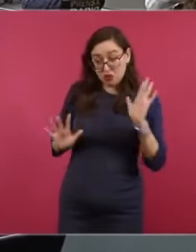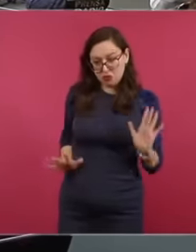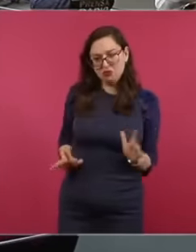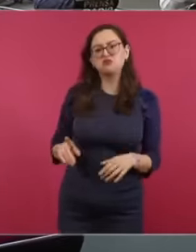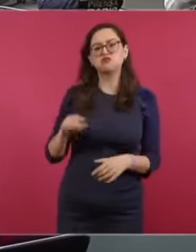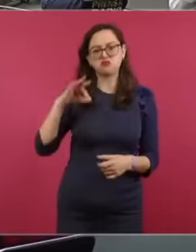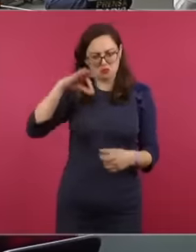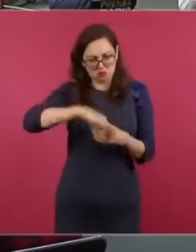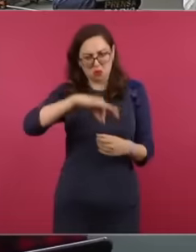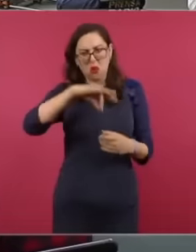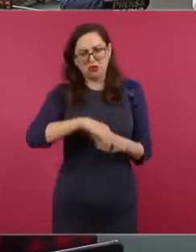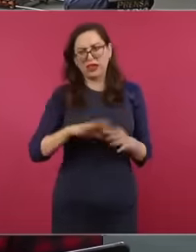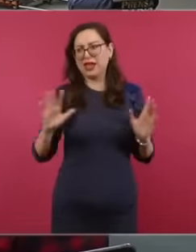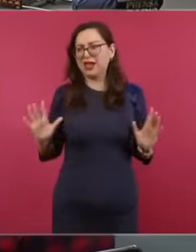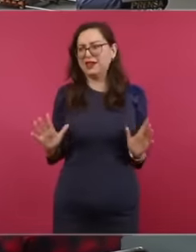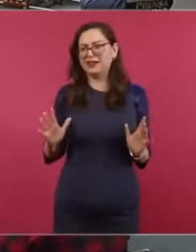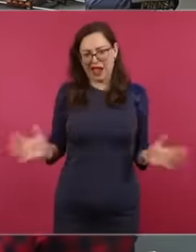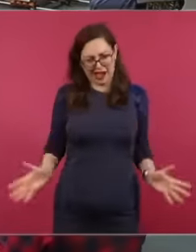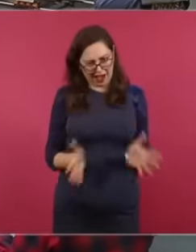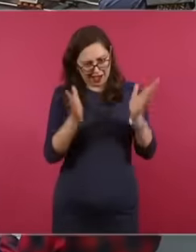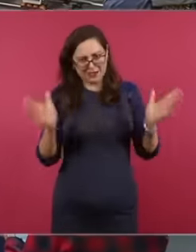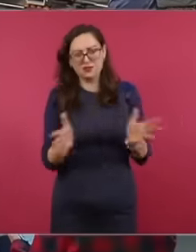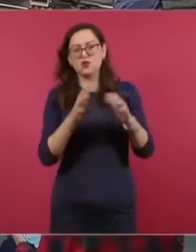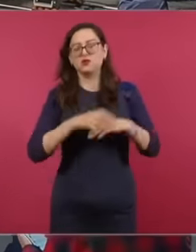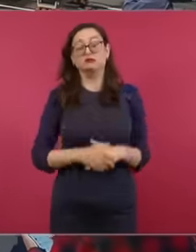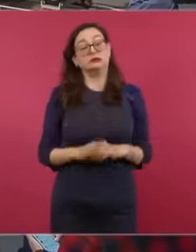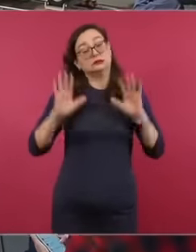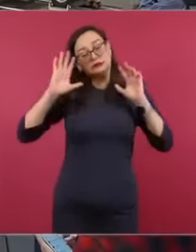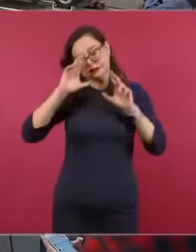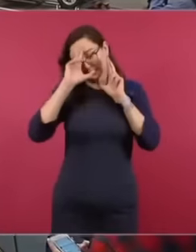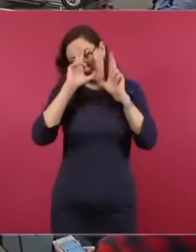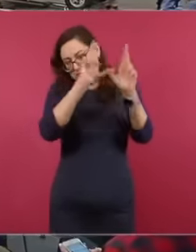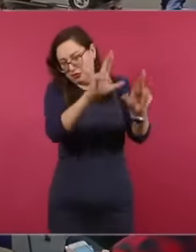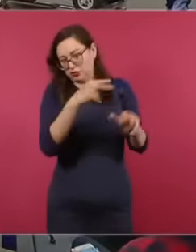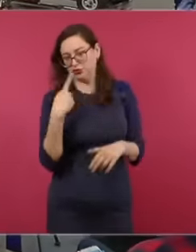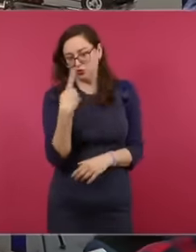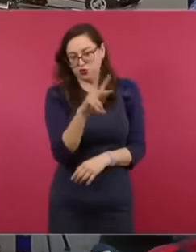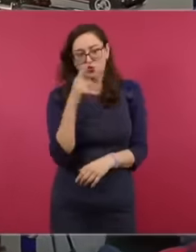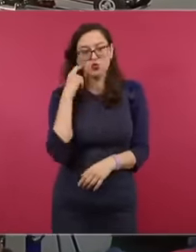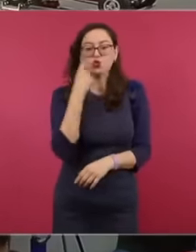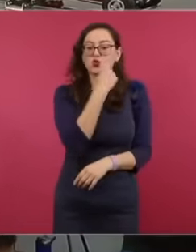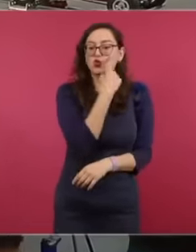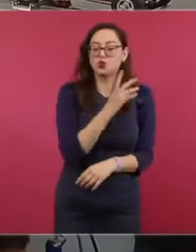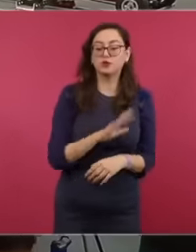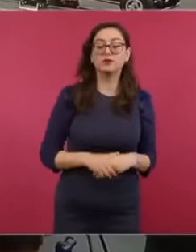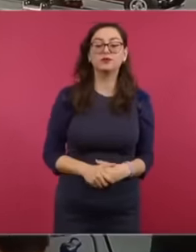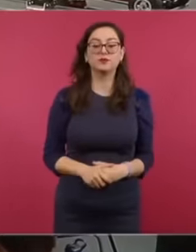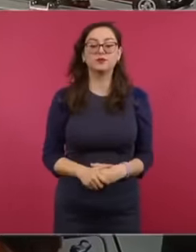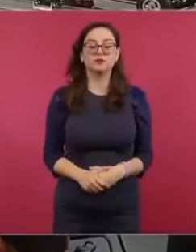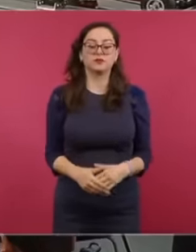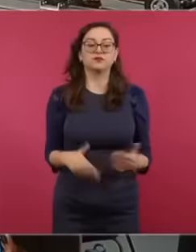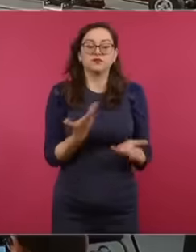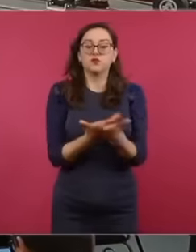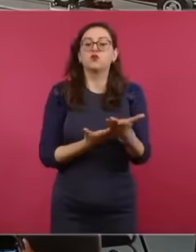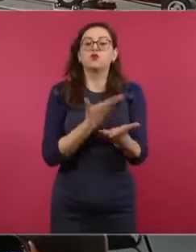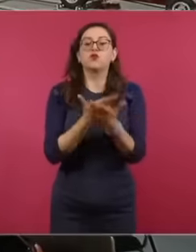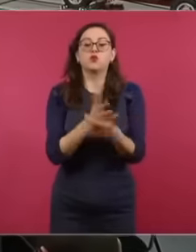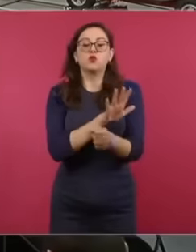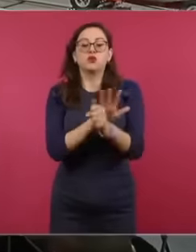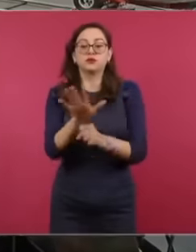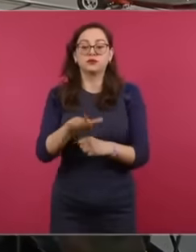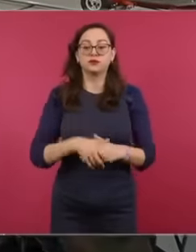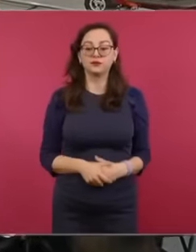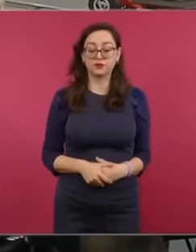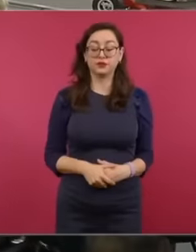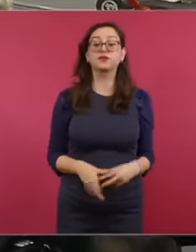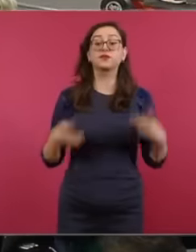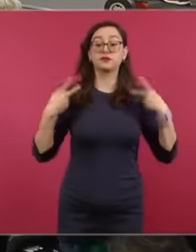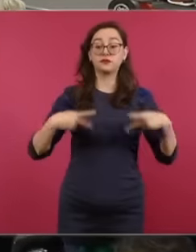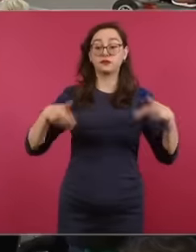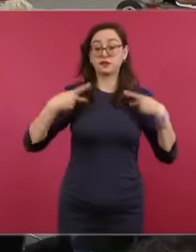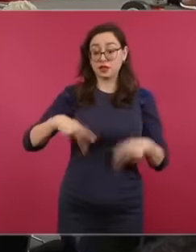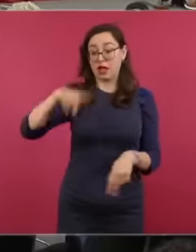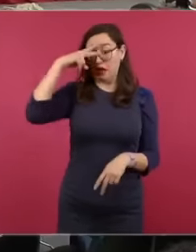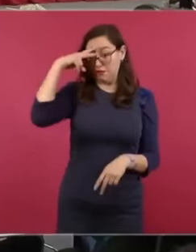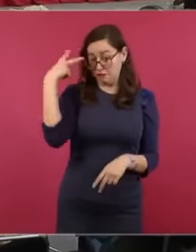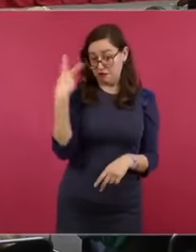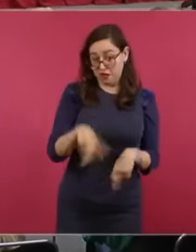people regularization of the Mexicans who They have been living and working honestly in the United States for more than 5 years